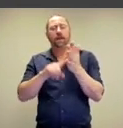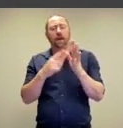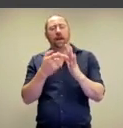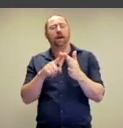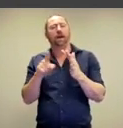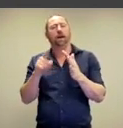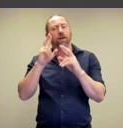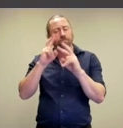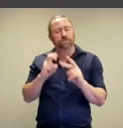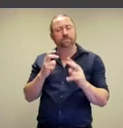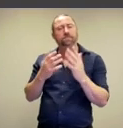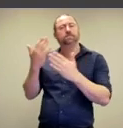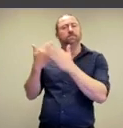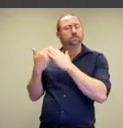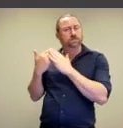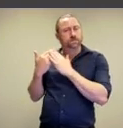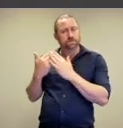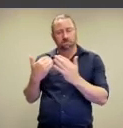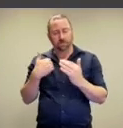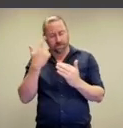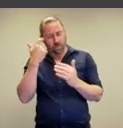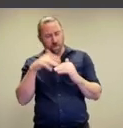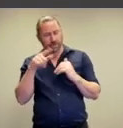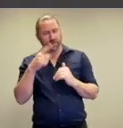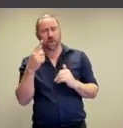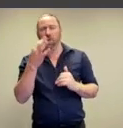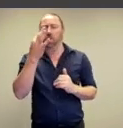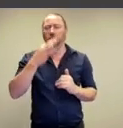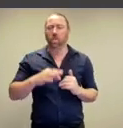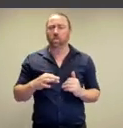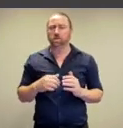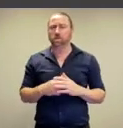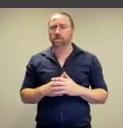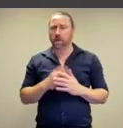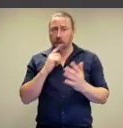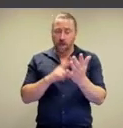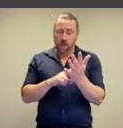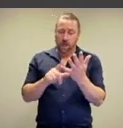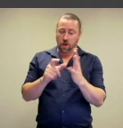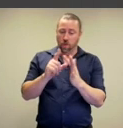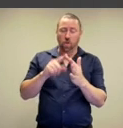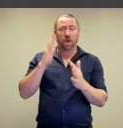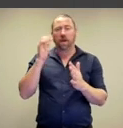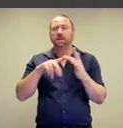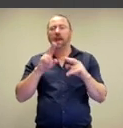And Kenneth Clark can also help us to think about these